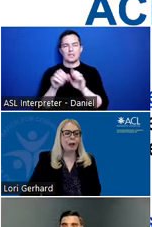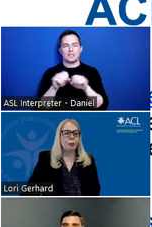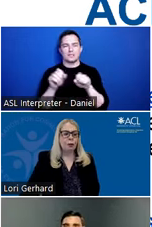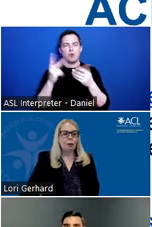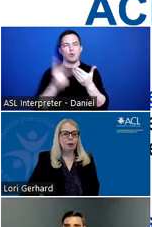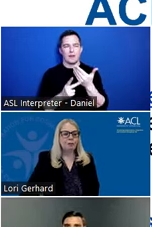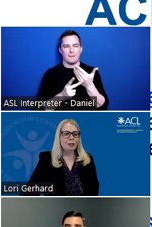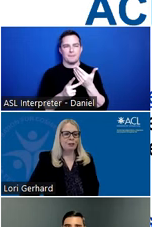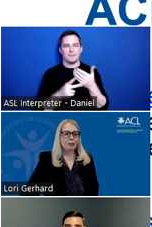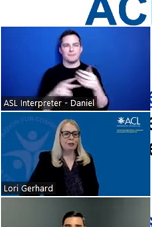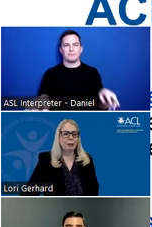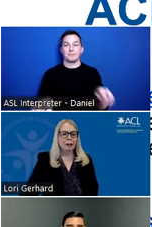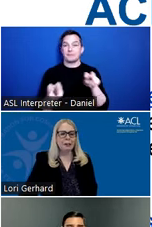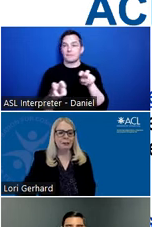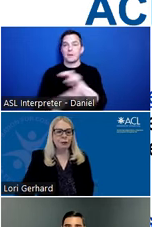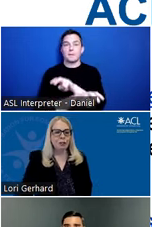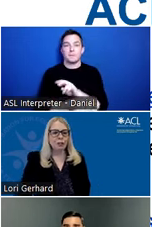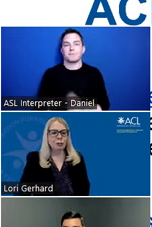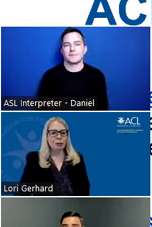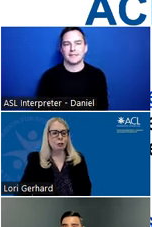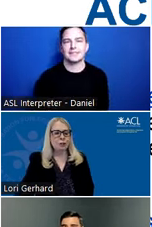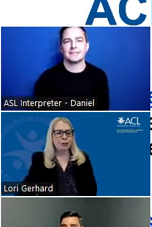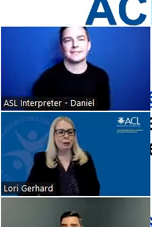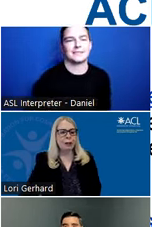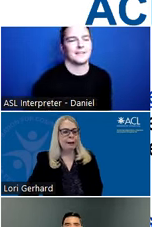We encourage you to visit the TBI Technical Assistance Resource Center,